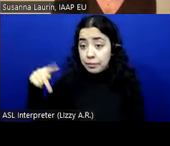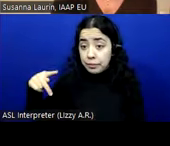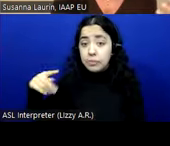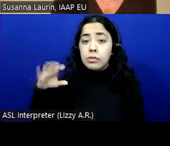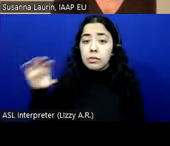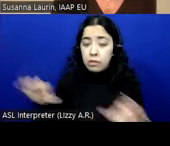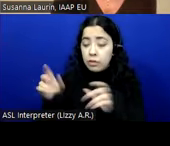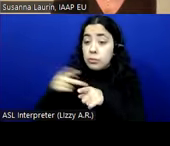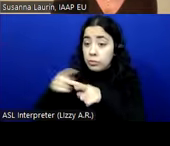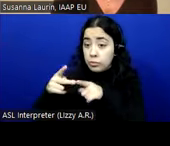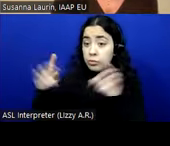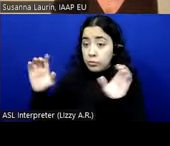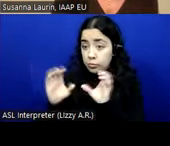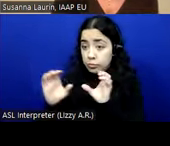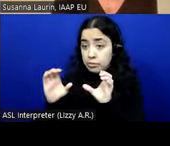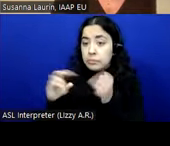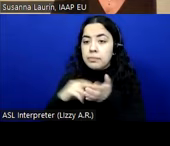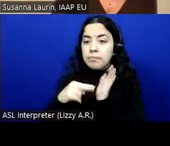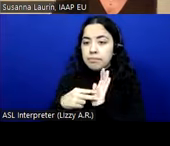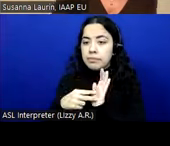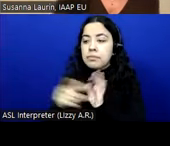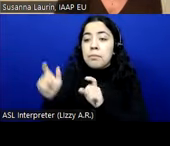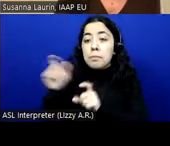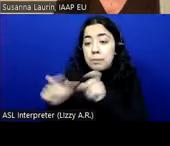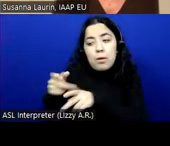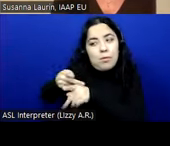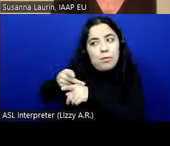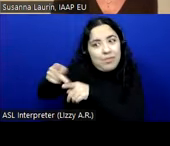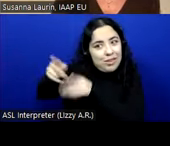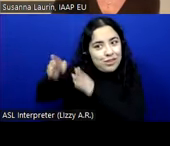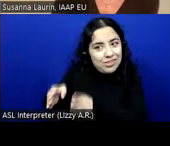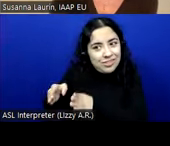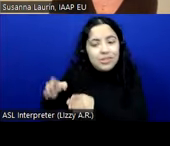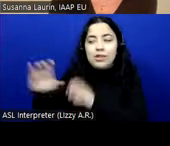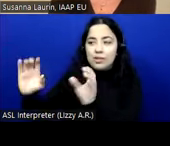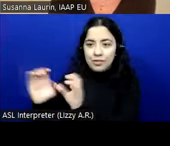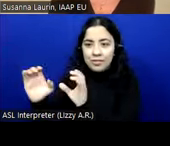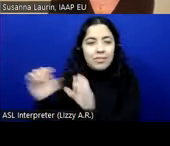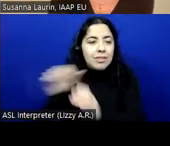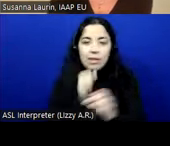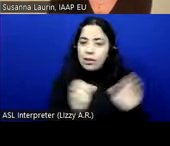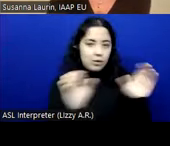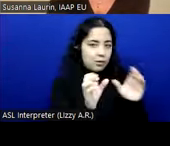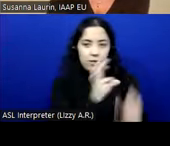So that is certifying people, professionals and not websites. So just to respond to that.